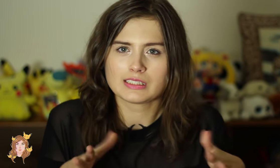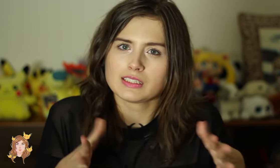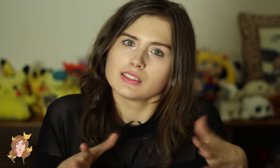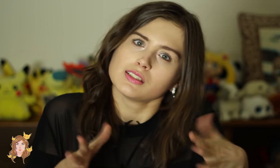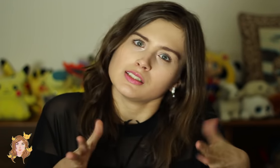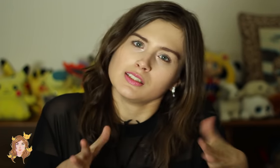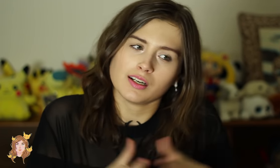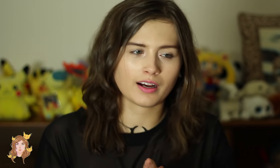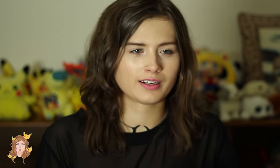Aaaah, I’m nervous!